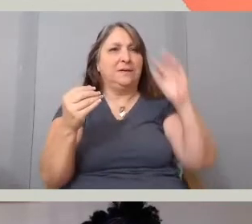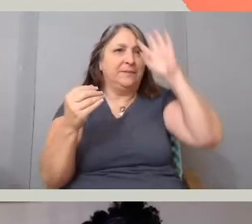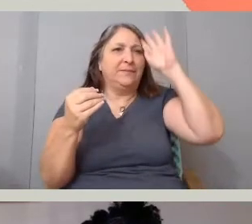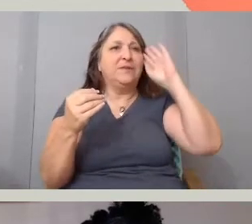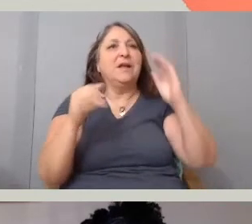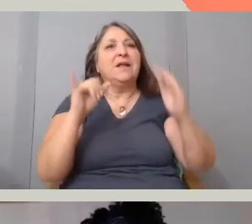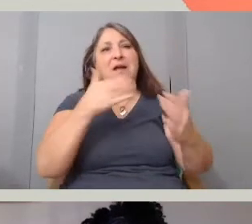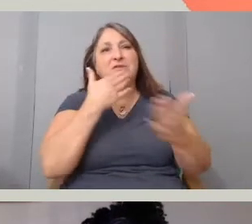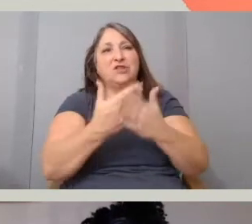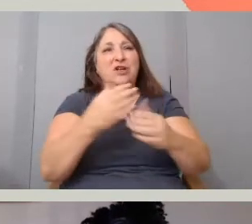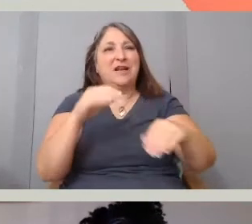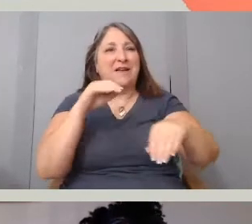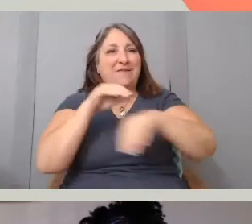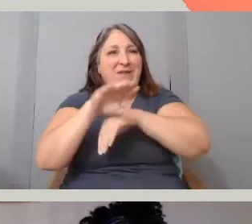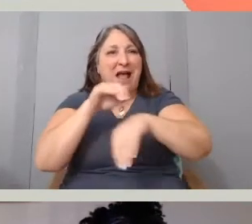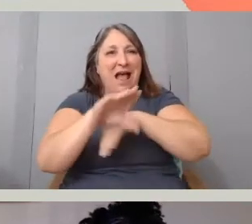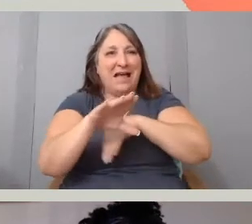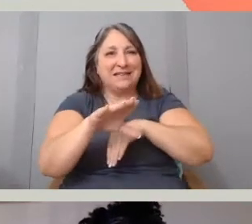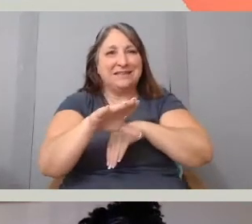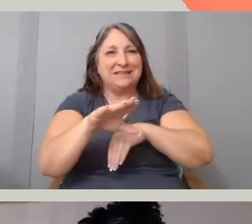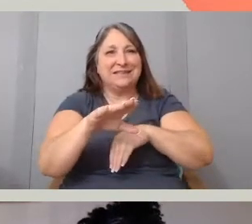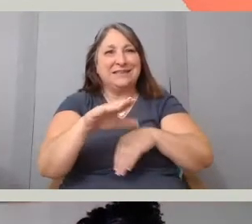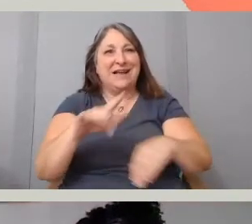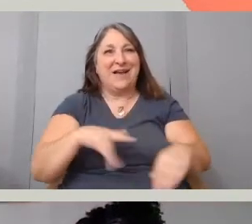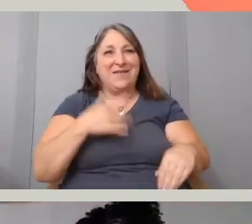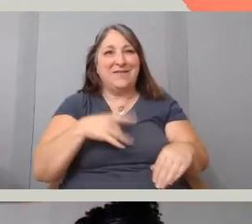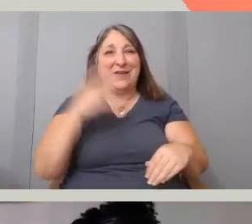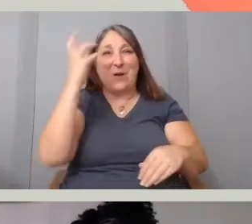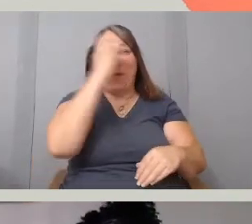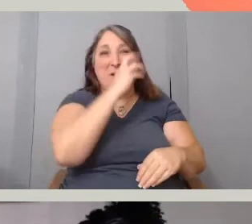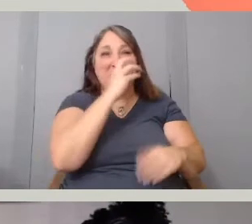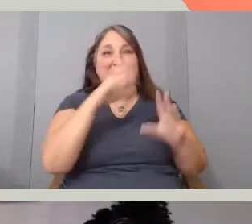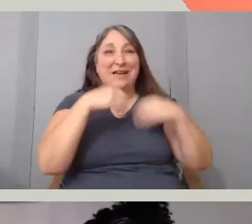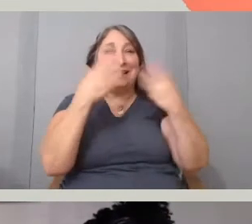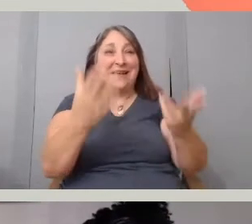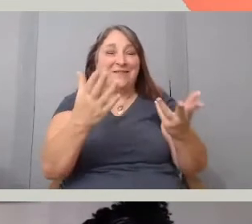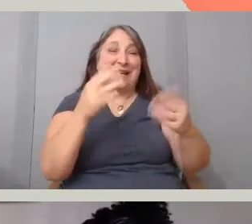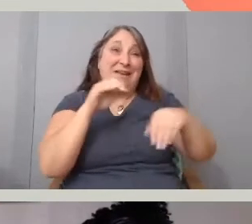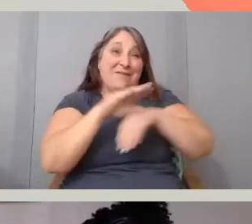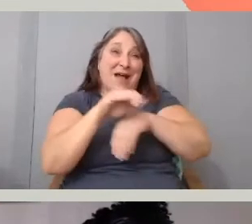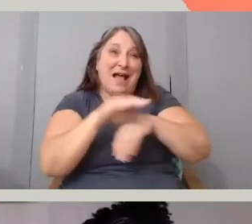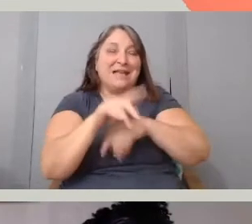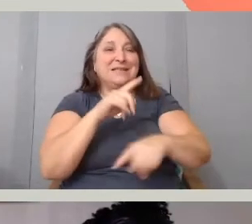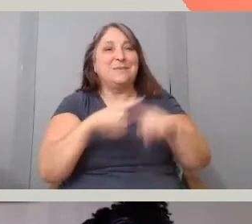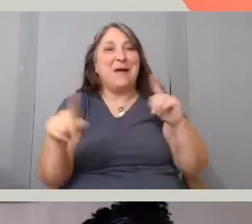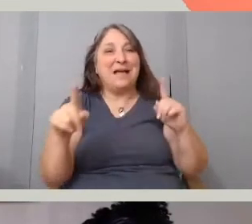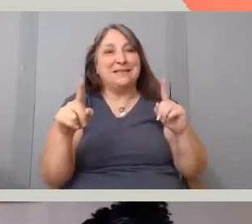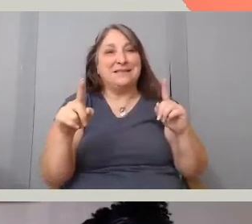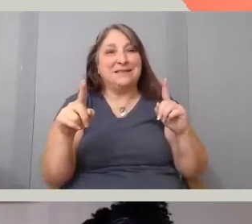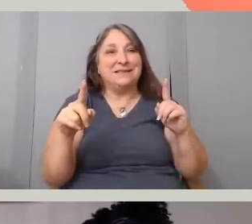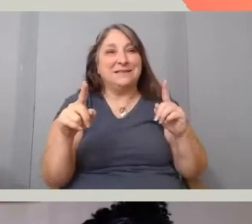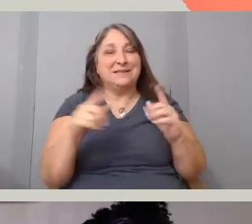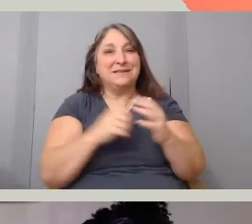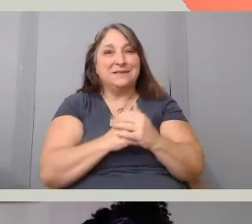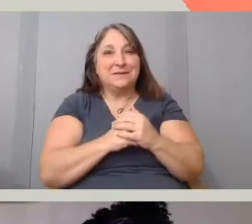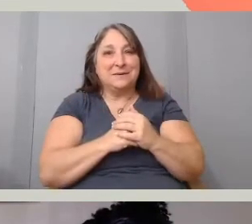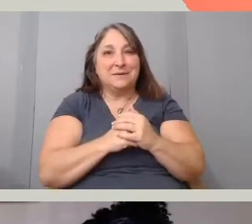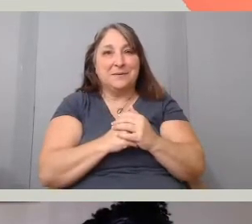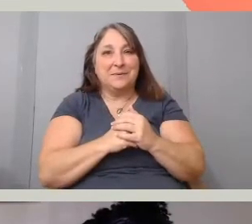I mean, I kind of feel weird giving any advice to anybody but I would let bell hooks give that advice,